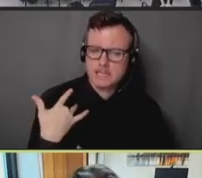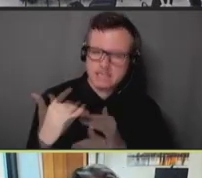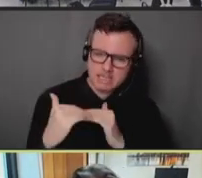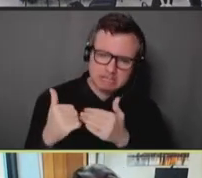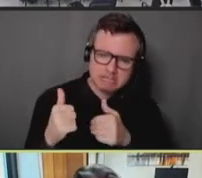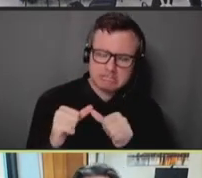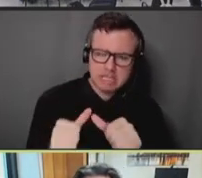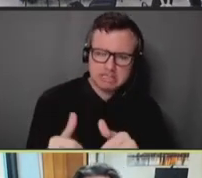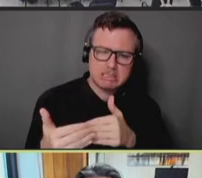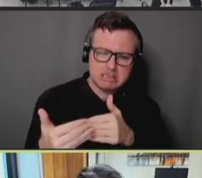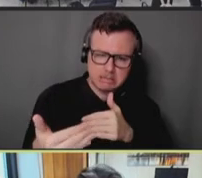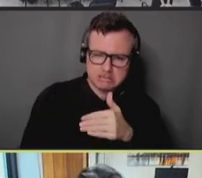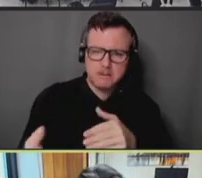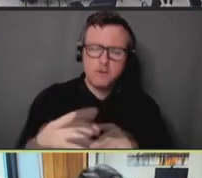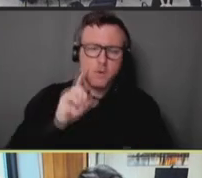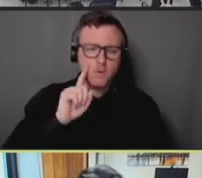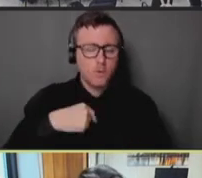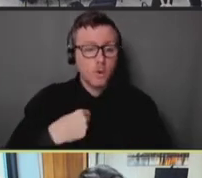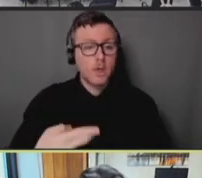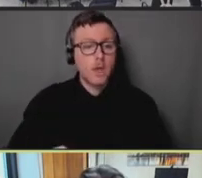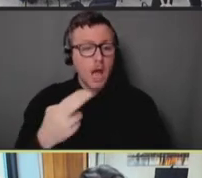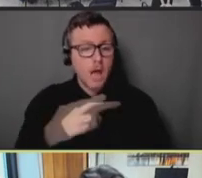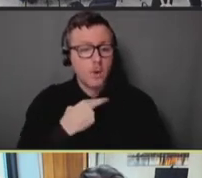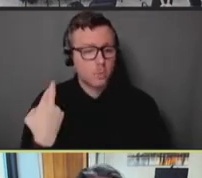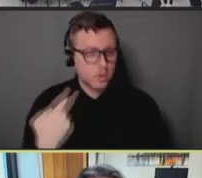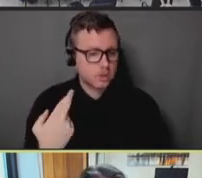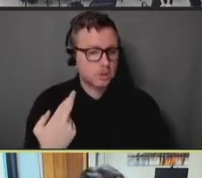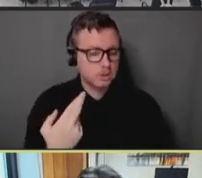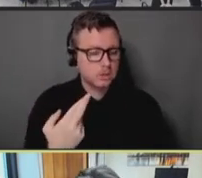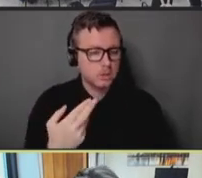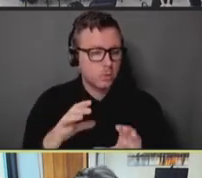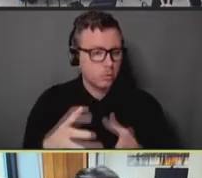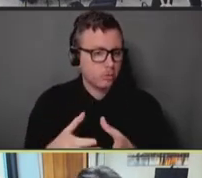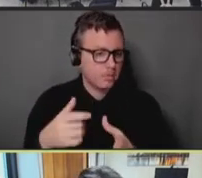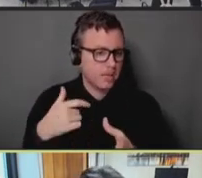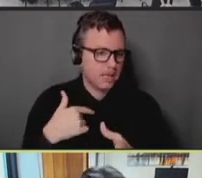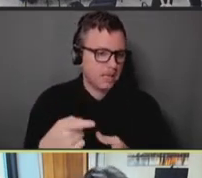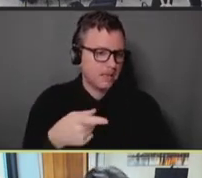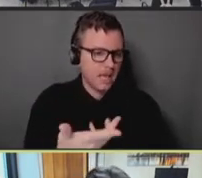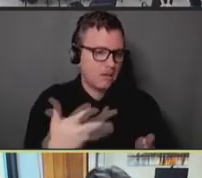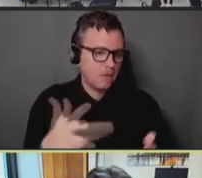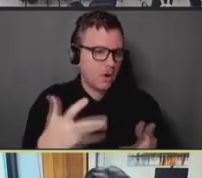group, as well, the vast majority have been -- the majority has been administered to Caucasian/white